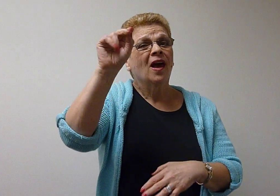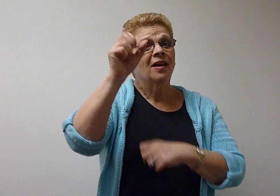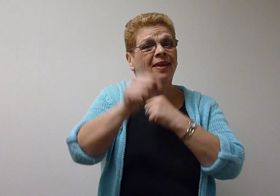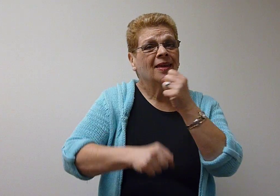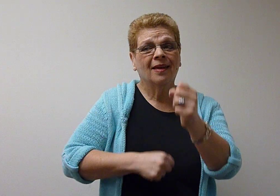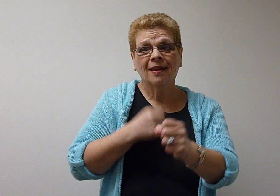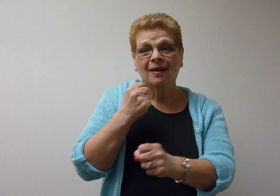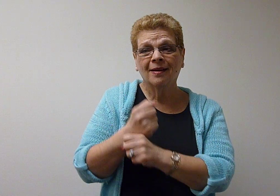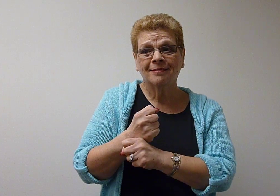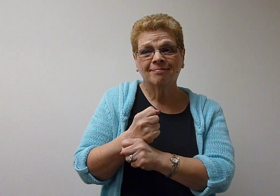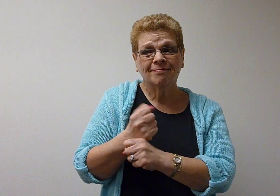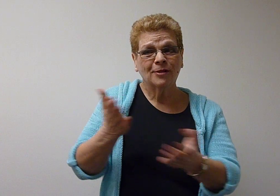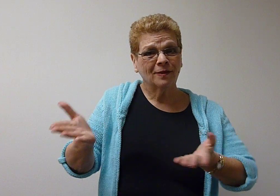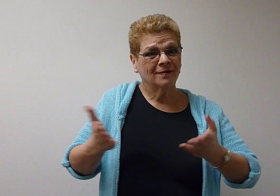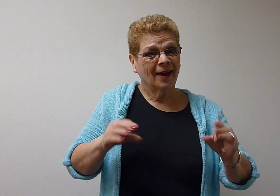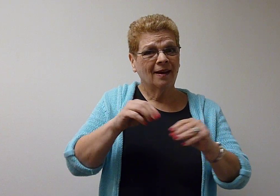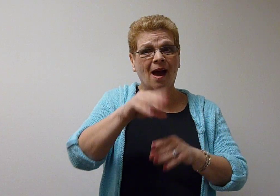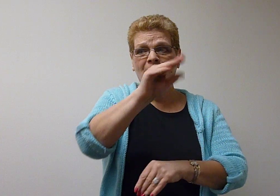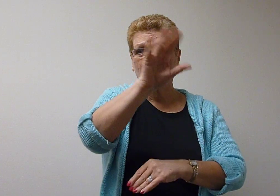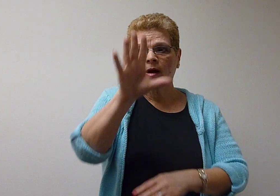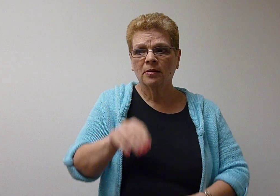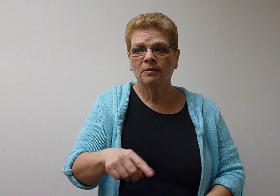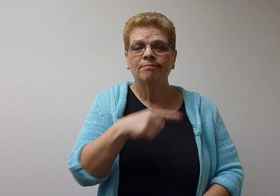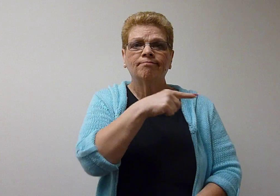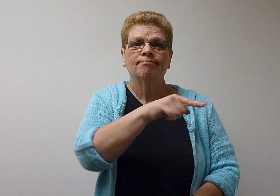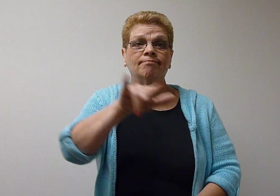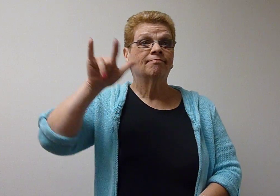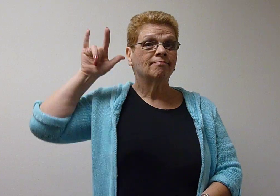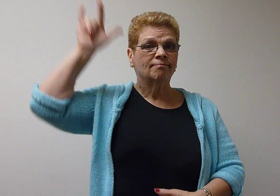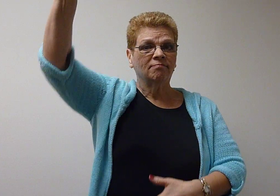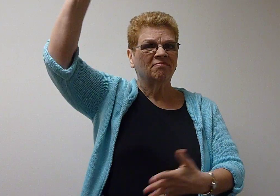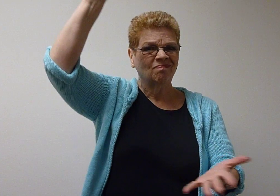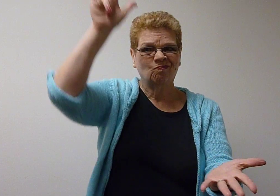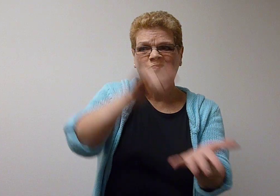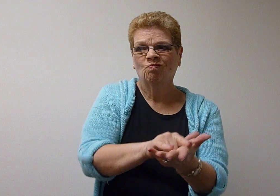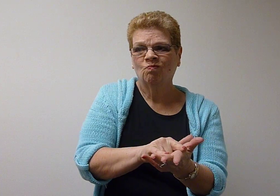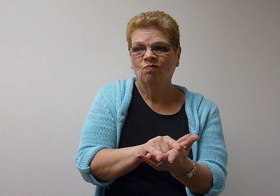After 30 years service in Africa, he had a plane crash